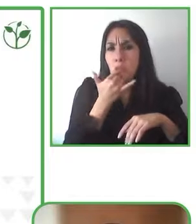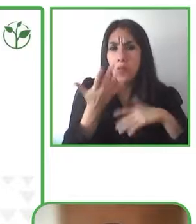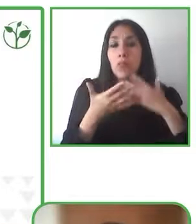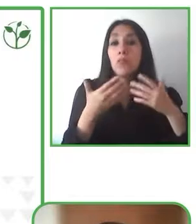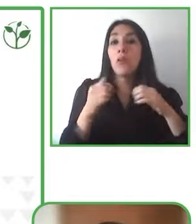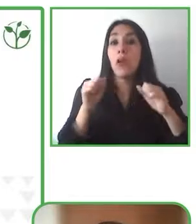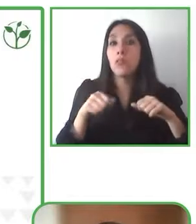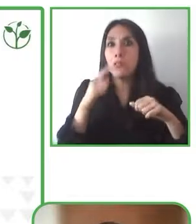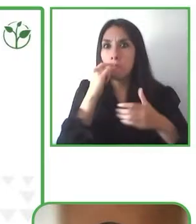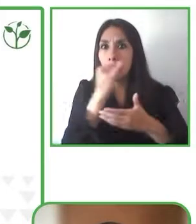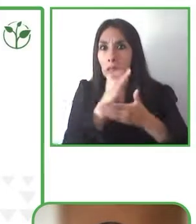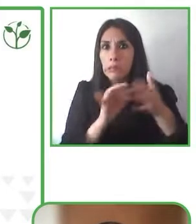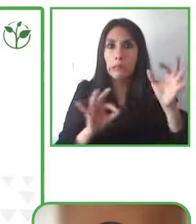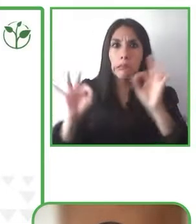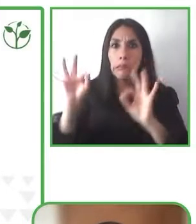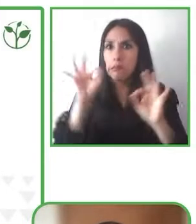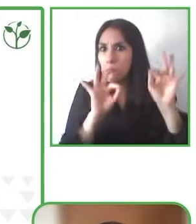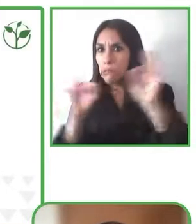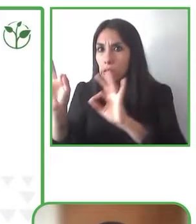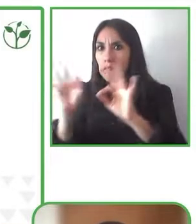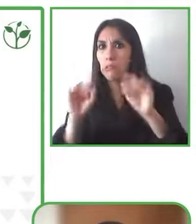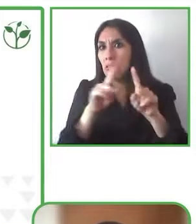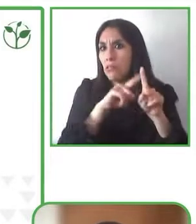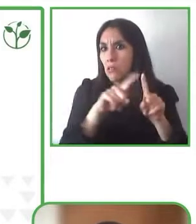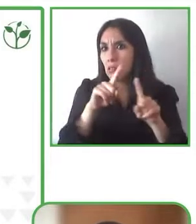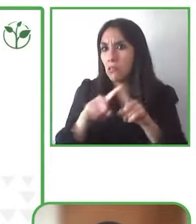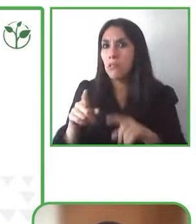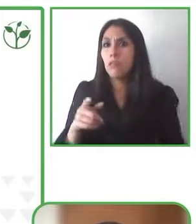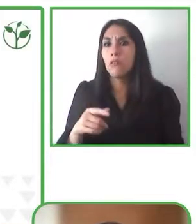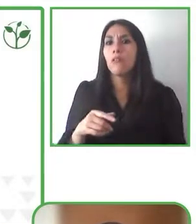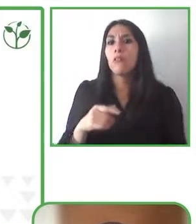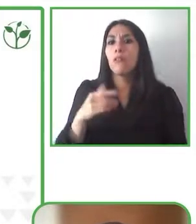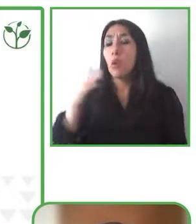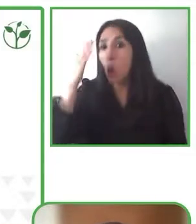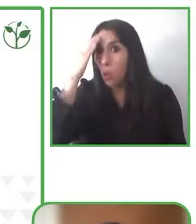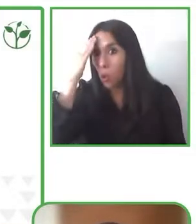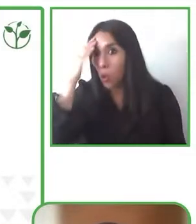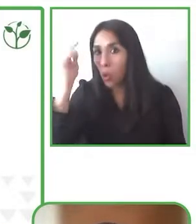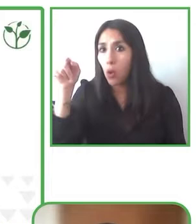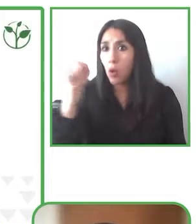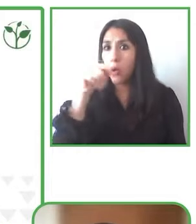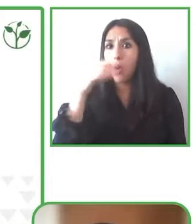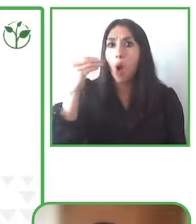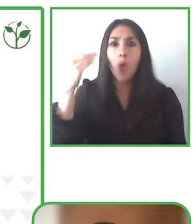Also, we have some supports, for example before a